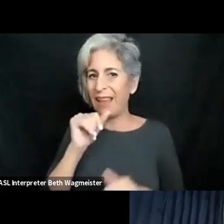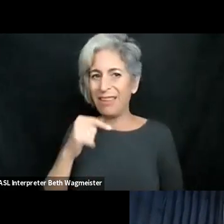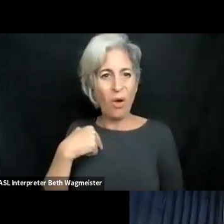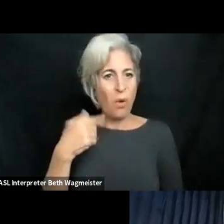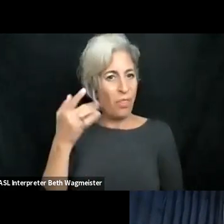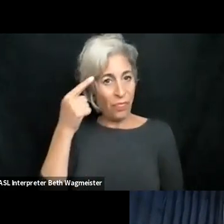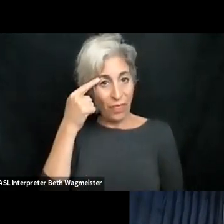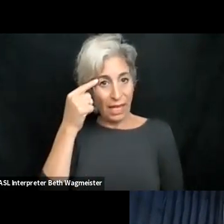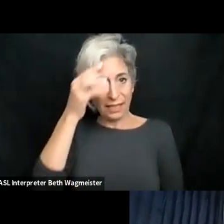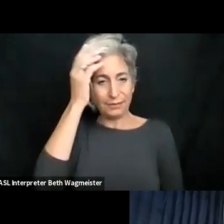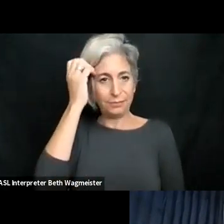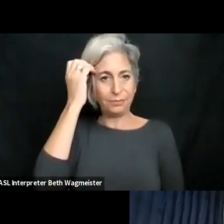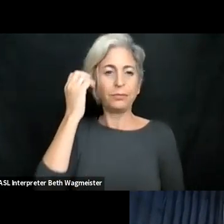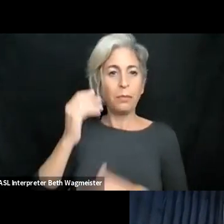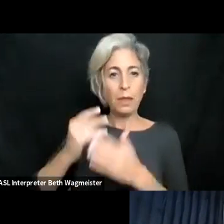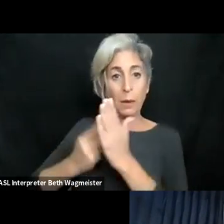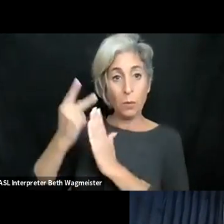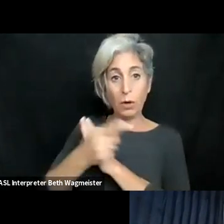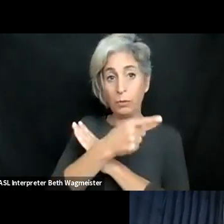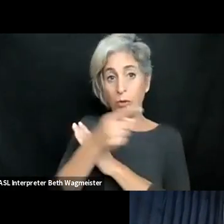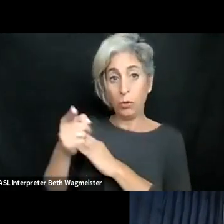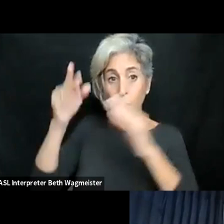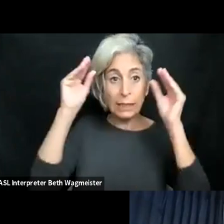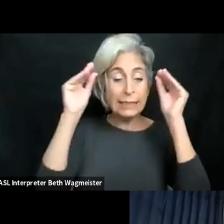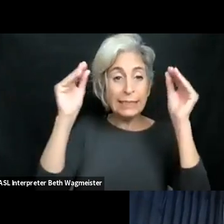talk about the creation of the curricula on accessibility.